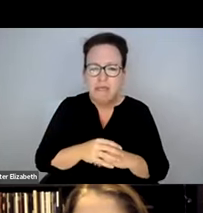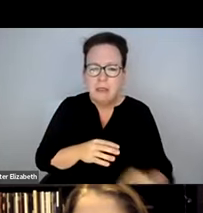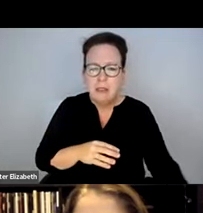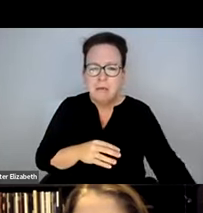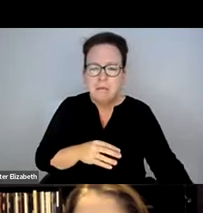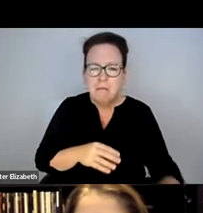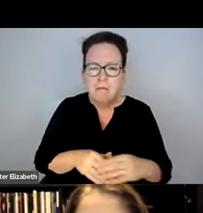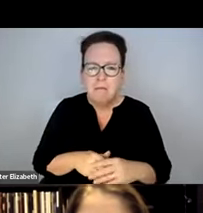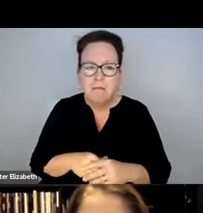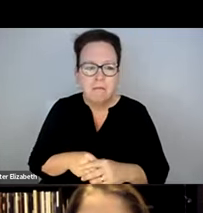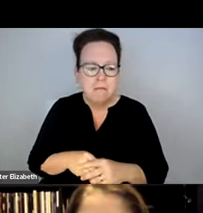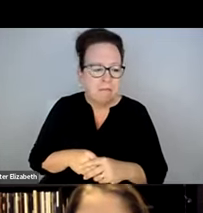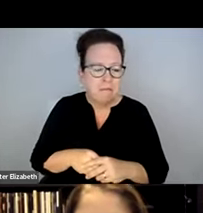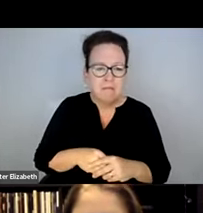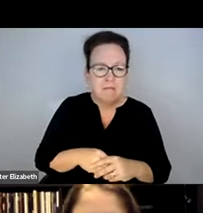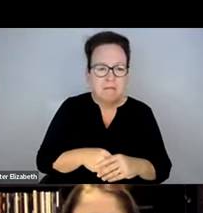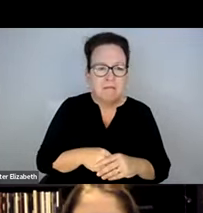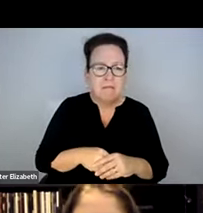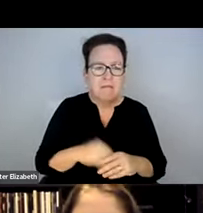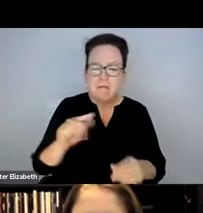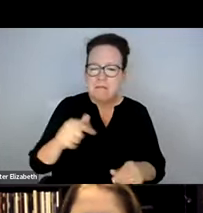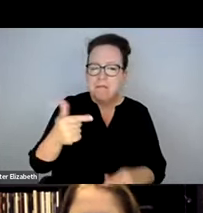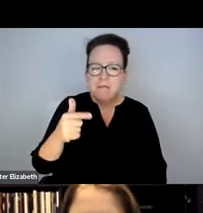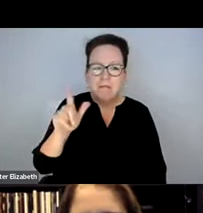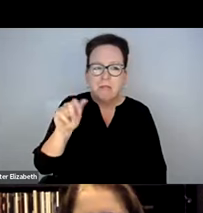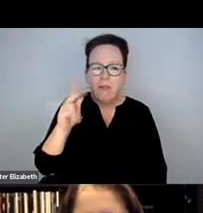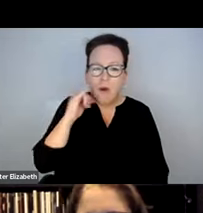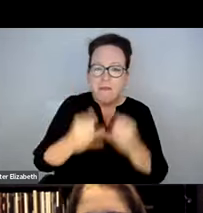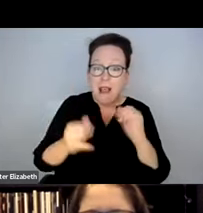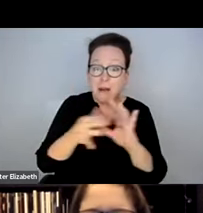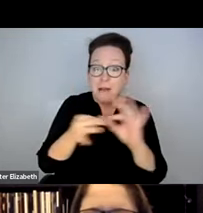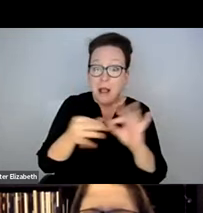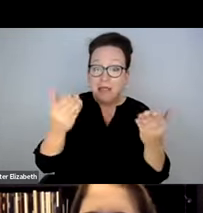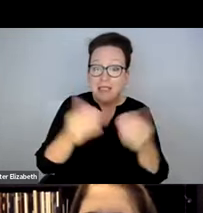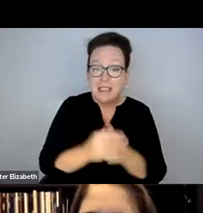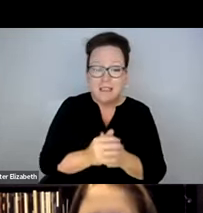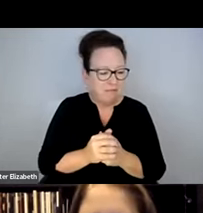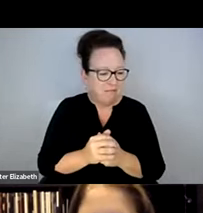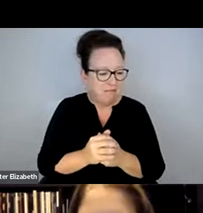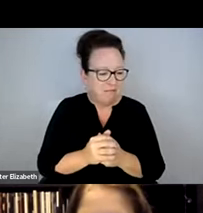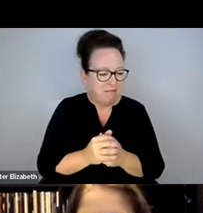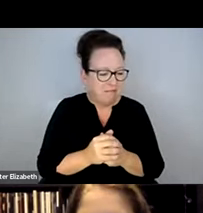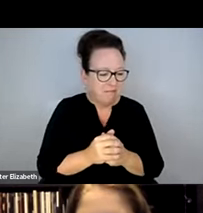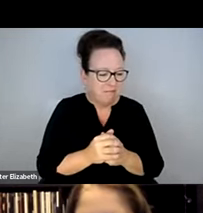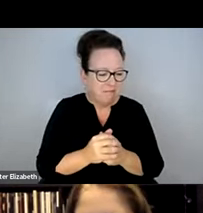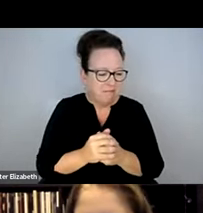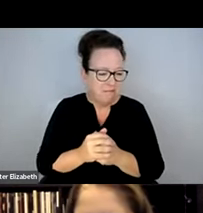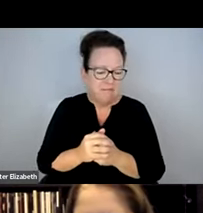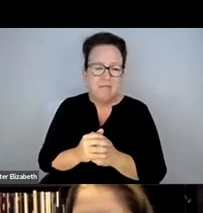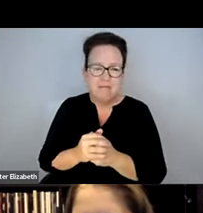THANK YOU. LAURA AND GM ENG UNMUTED AND SHOWING YOURSELF ON THE SCREEN.